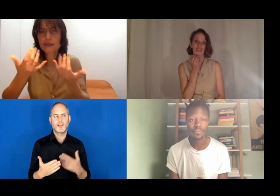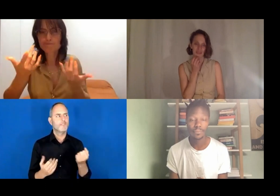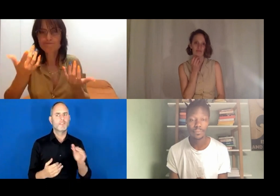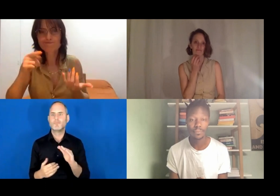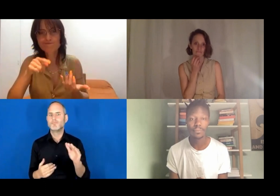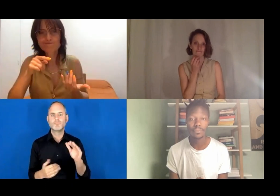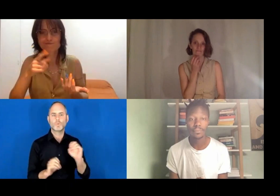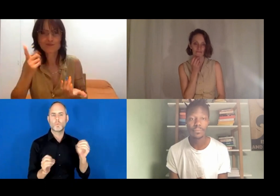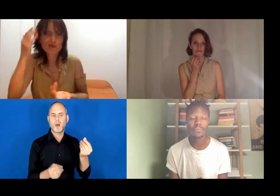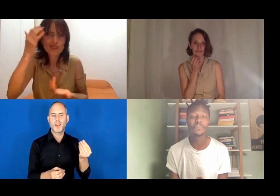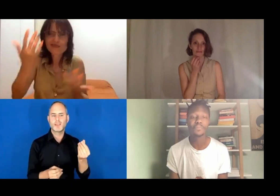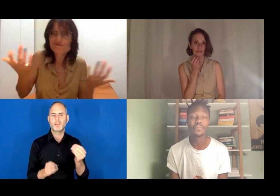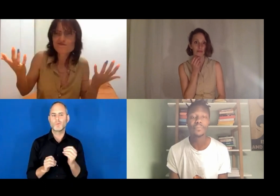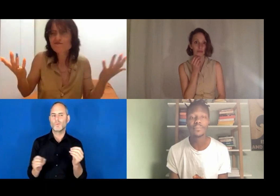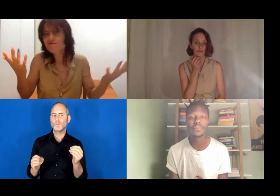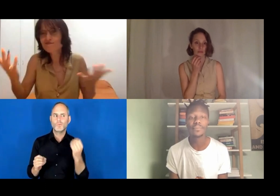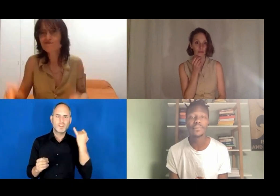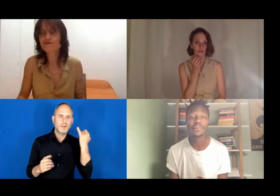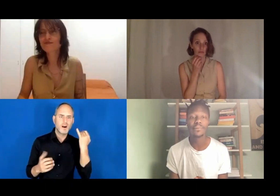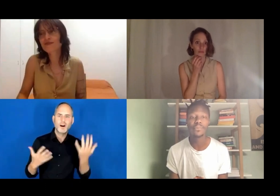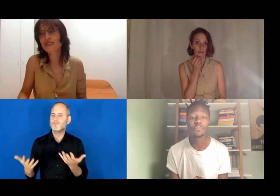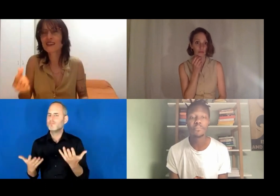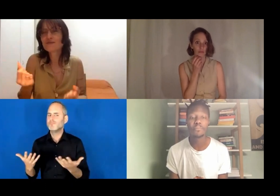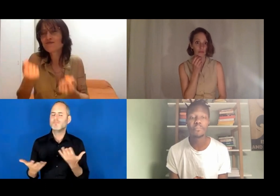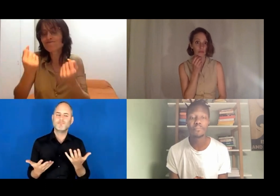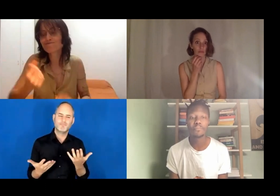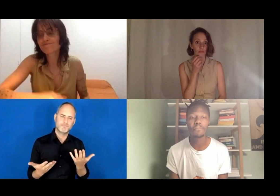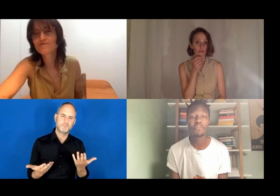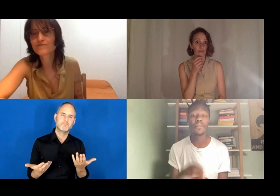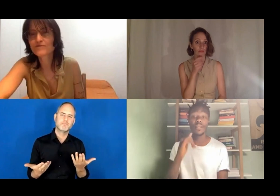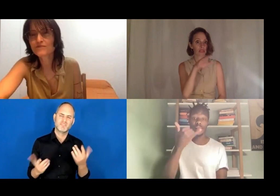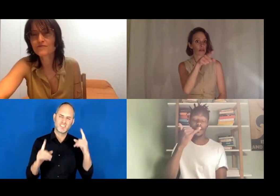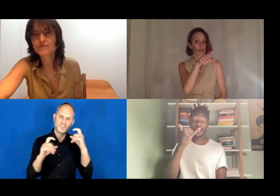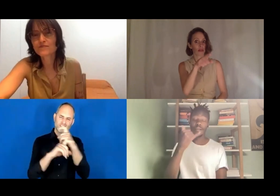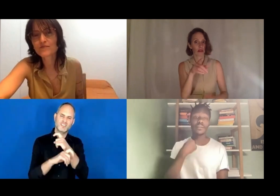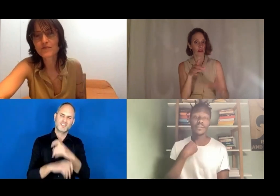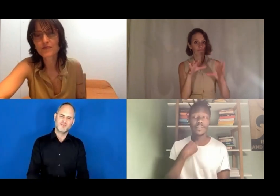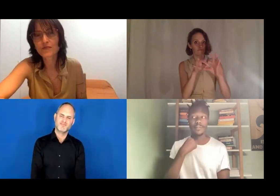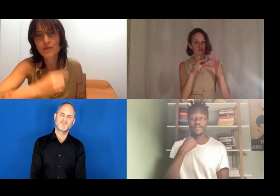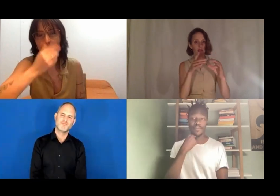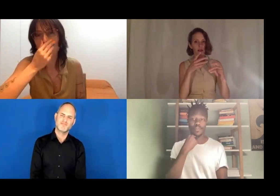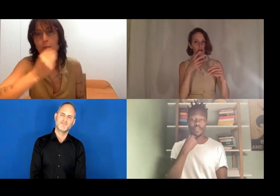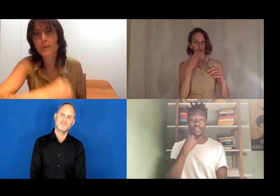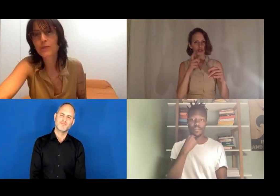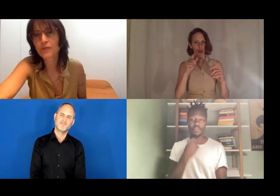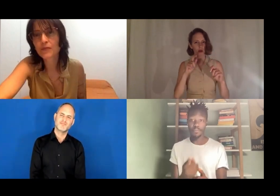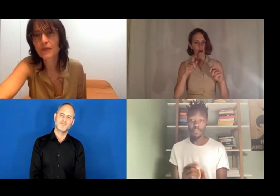And you have to make a living and make those considerations that are very existential.